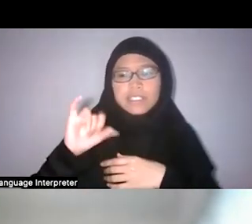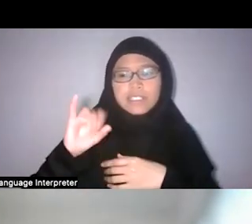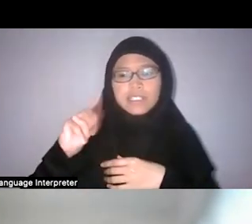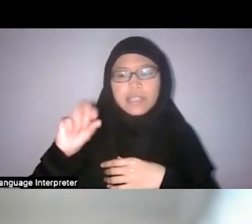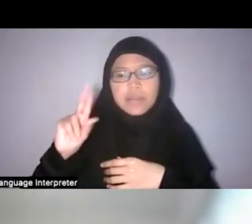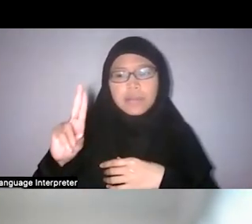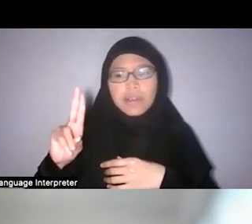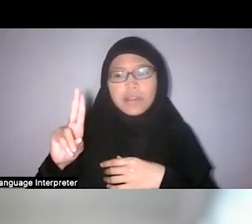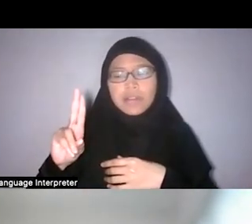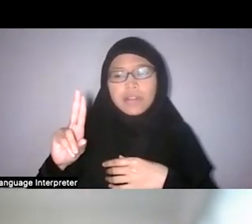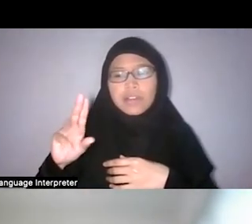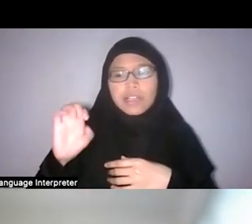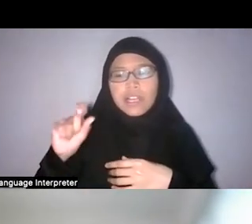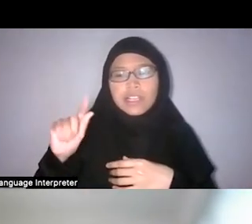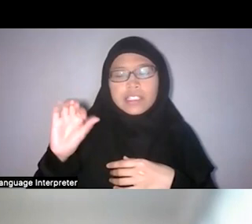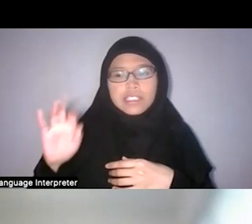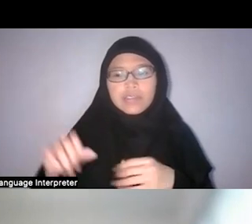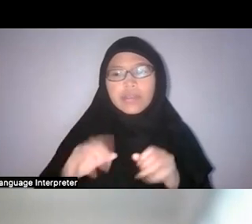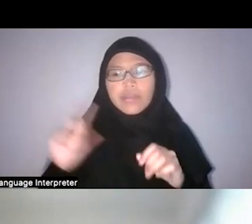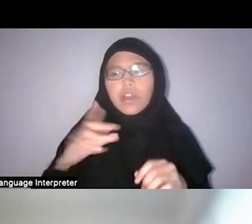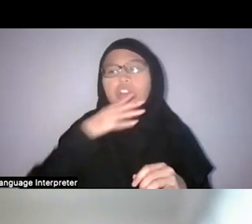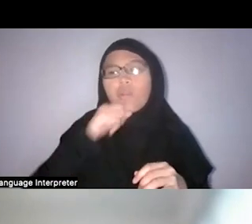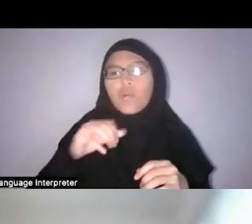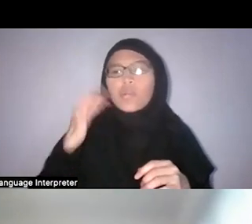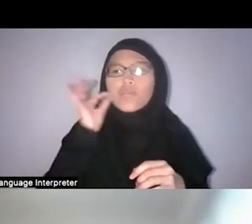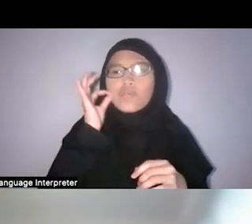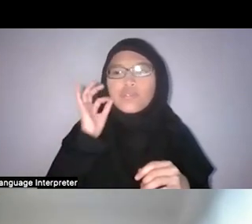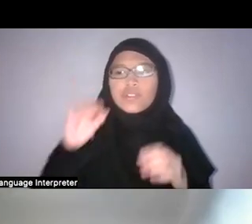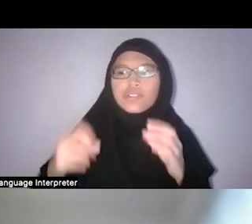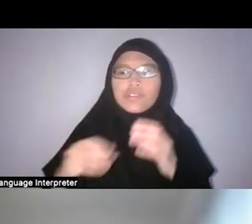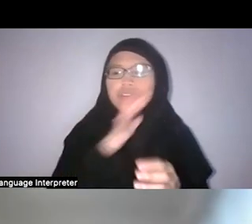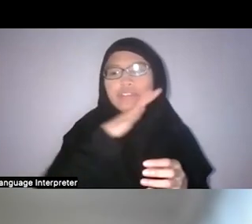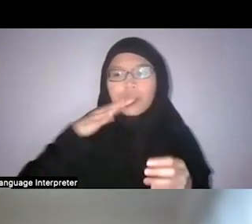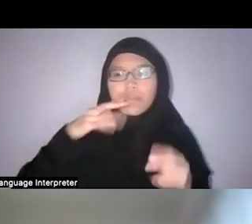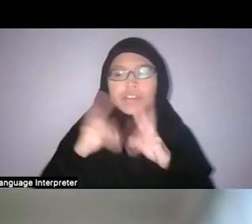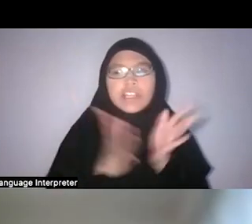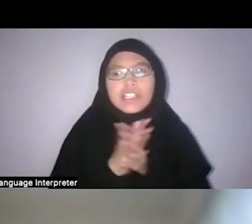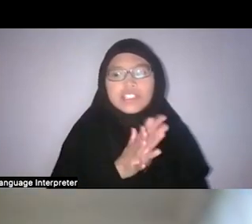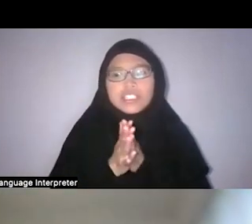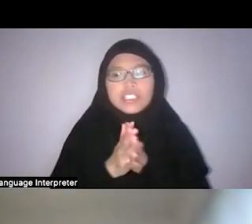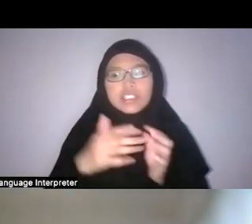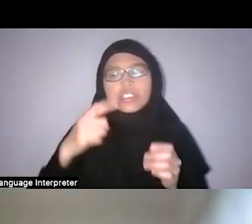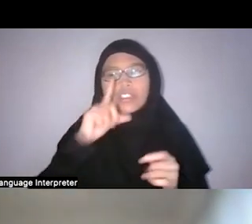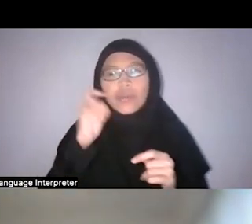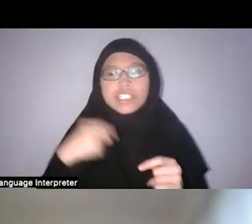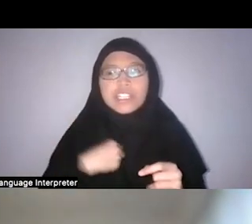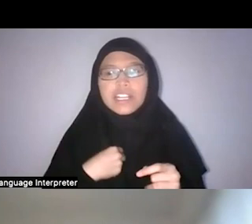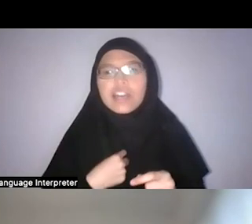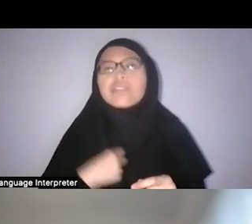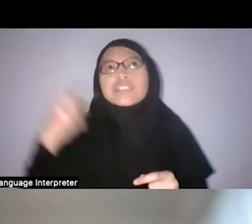so it’s where all the old fruit farms were. It’s very interesting, it’s definitely a question that I’ve been thinking about,